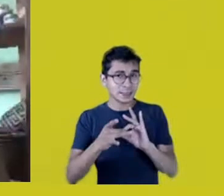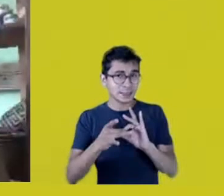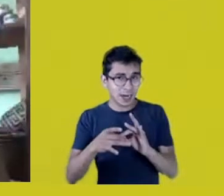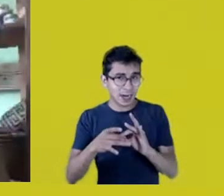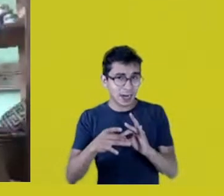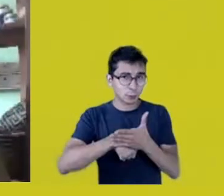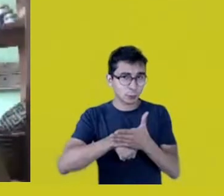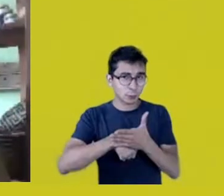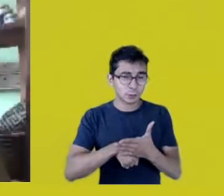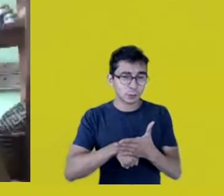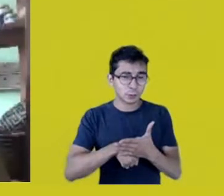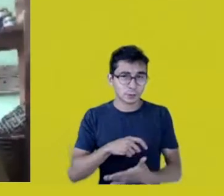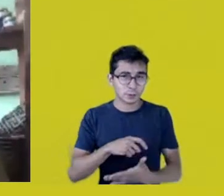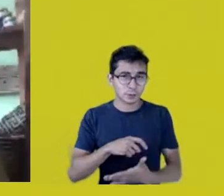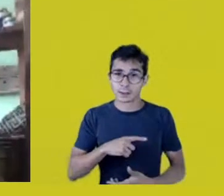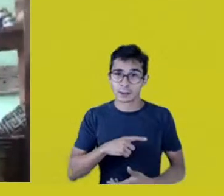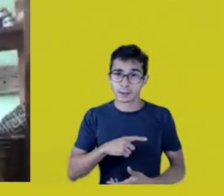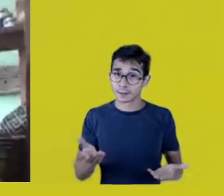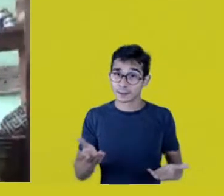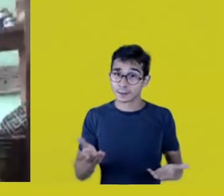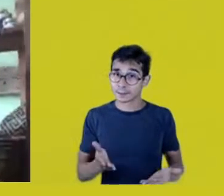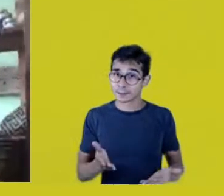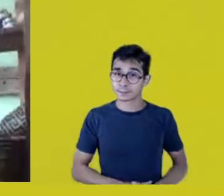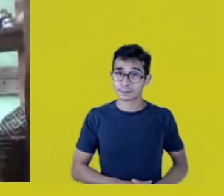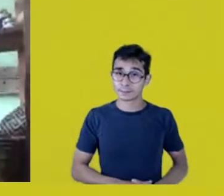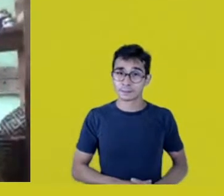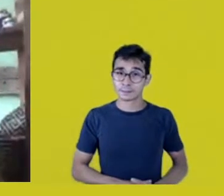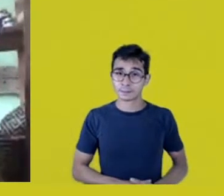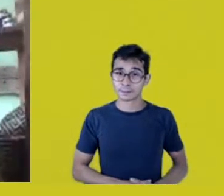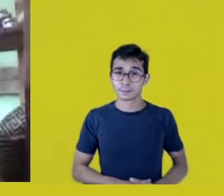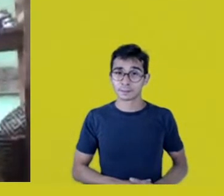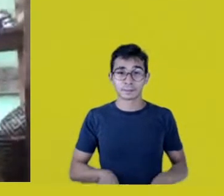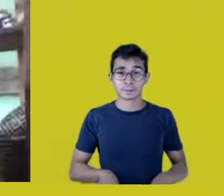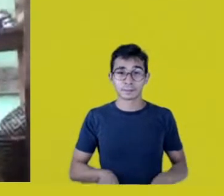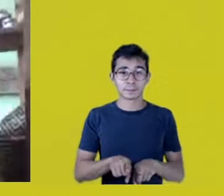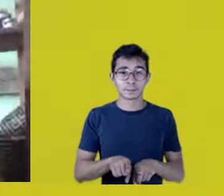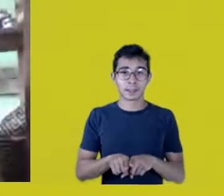and most of all, working with the categories